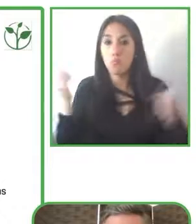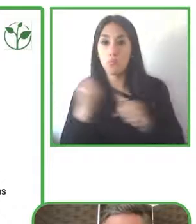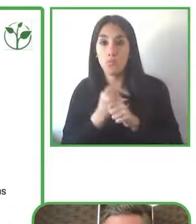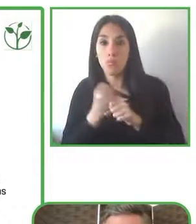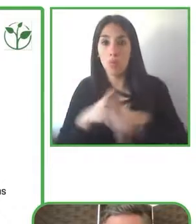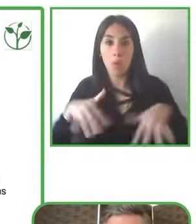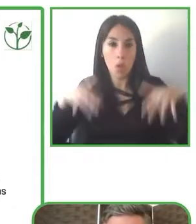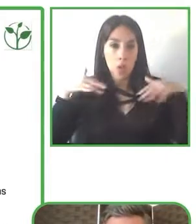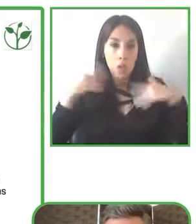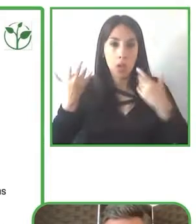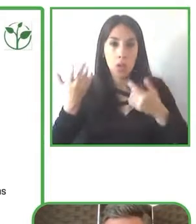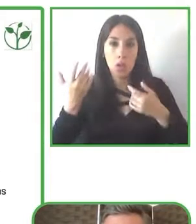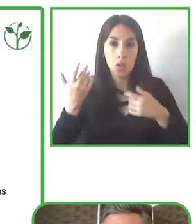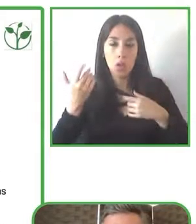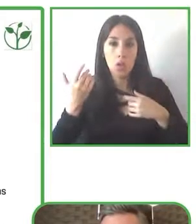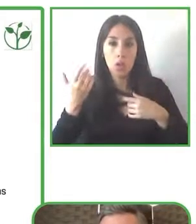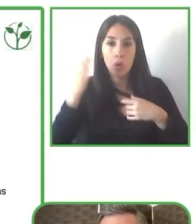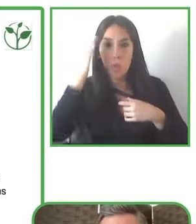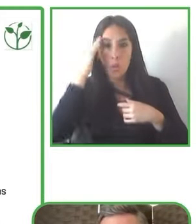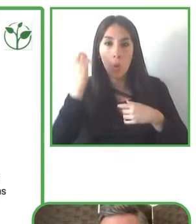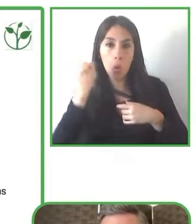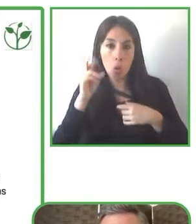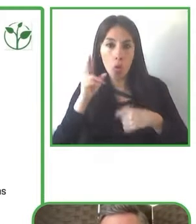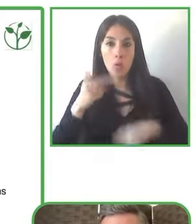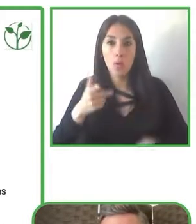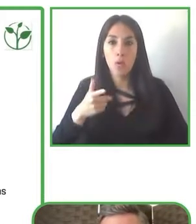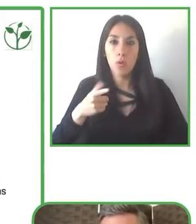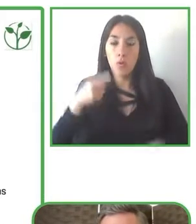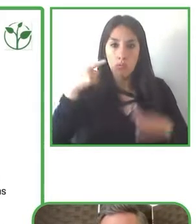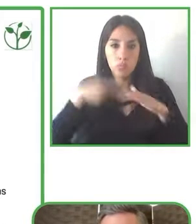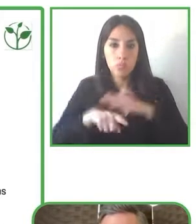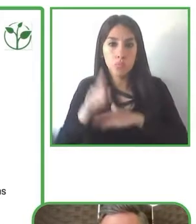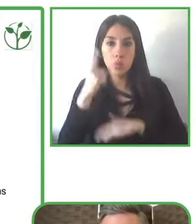with disability, making sure to listen to your people and engage